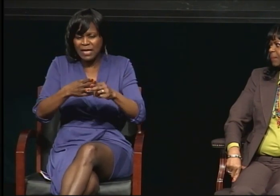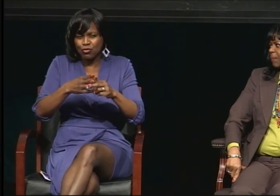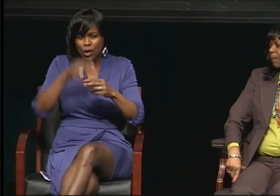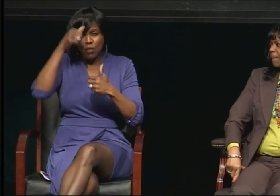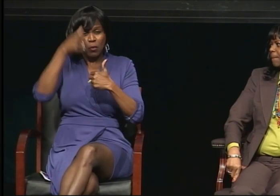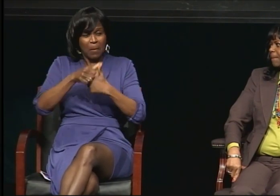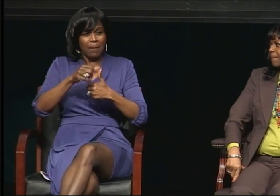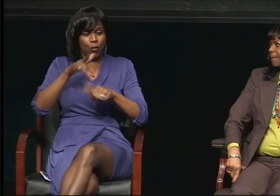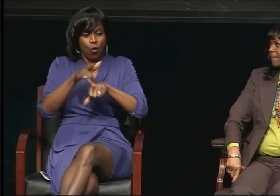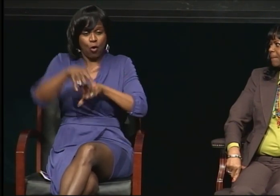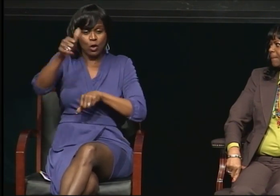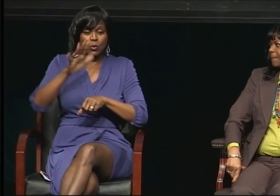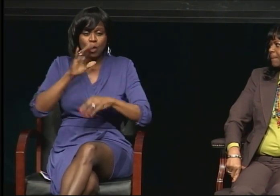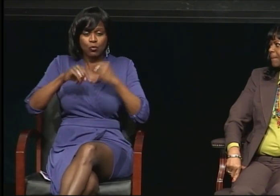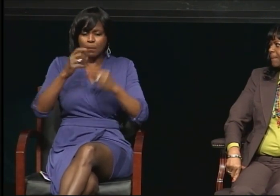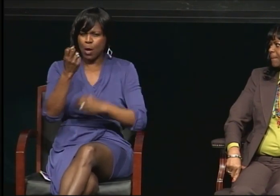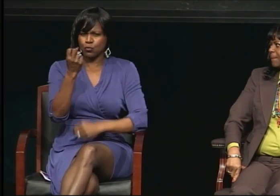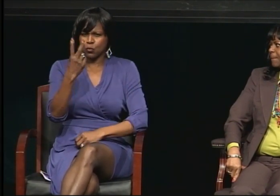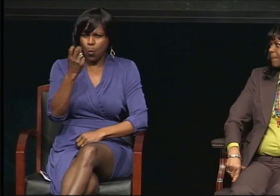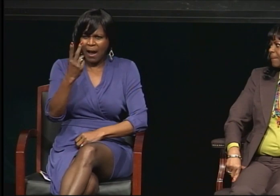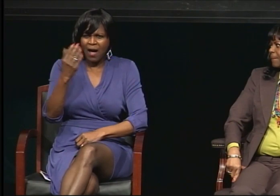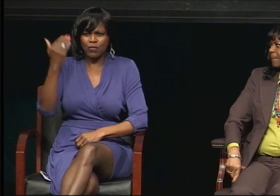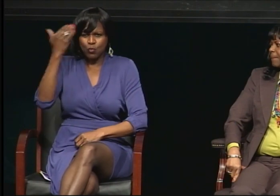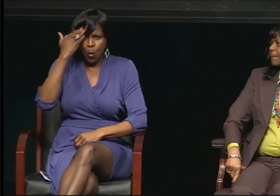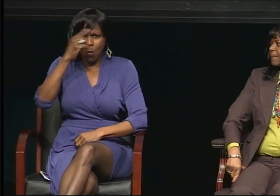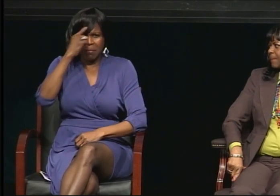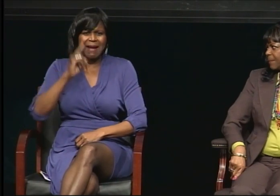And his program administration and supervision